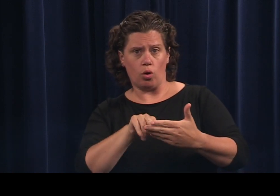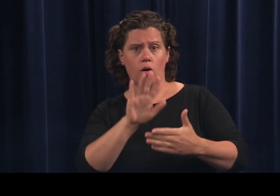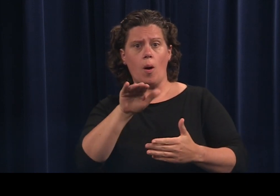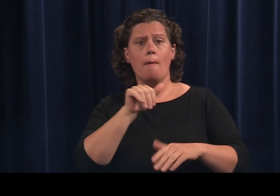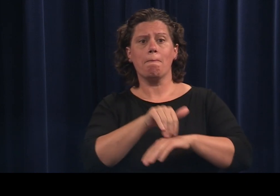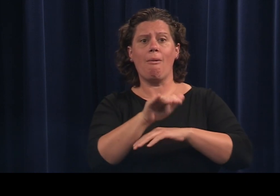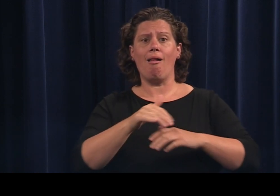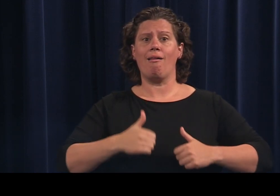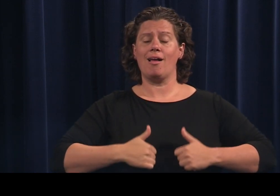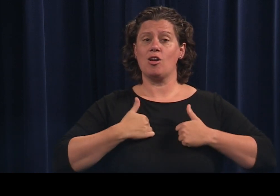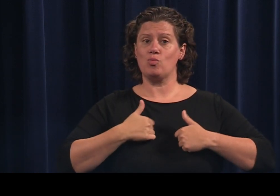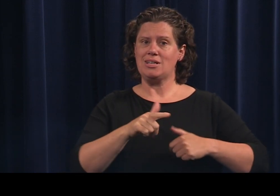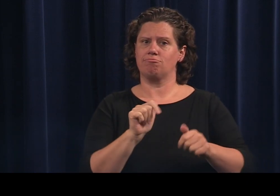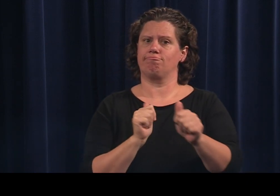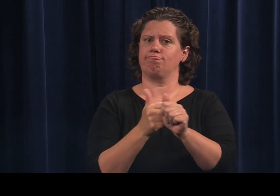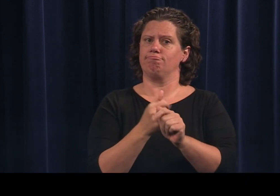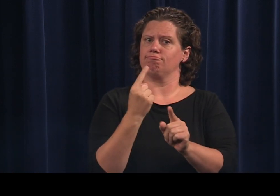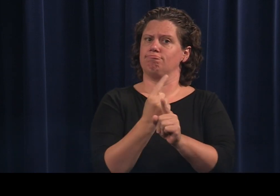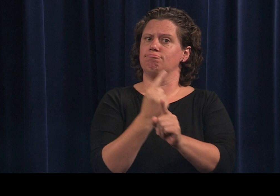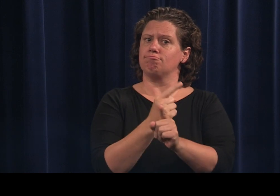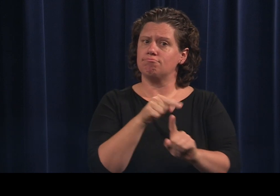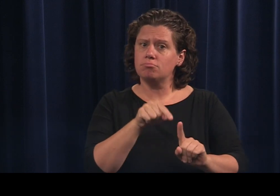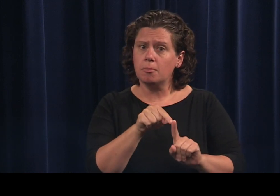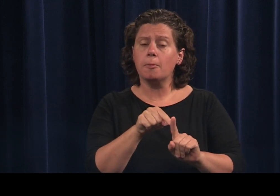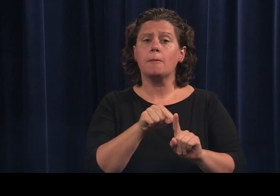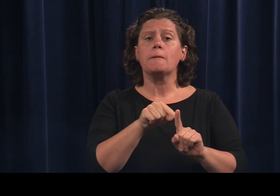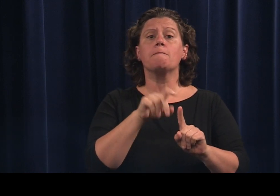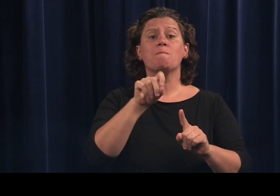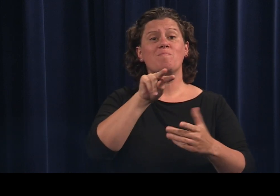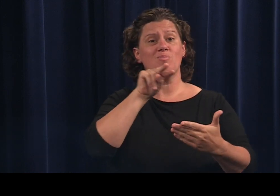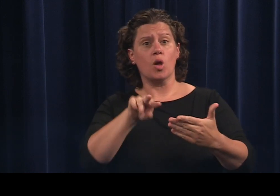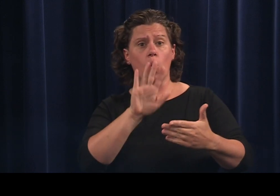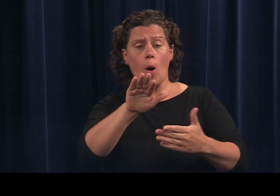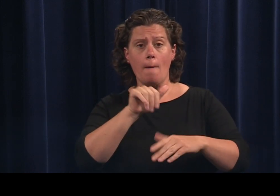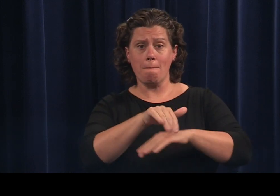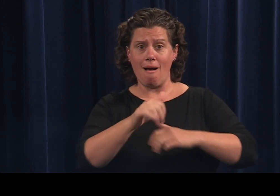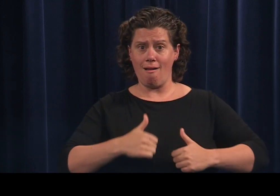Your mailing address and your Oregon